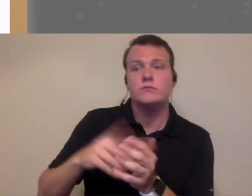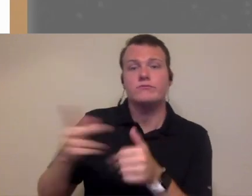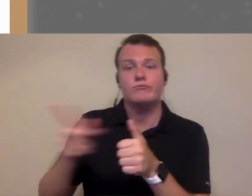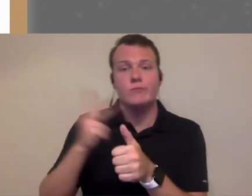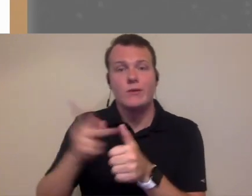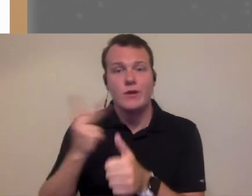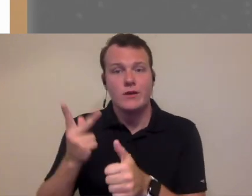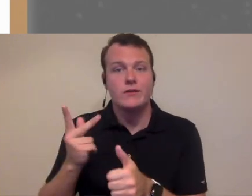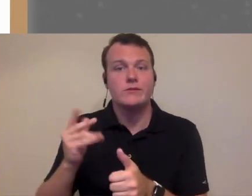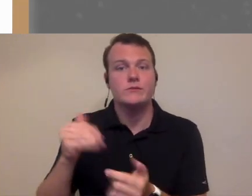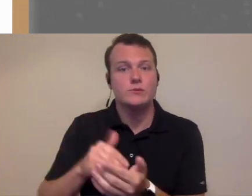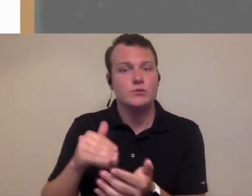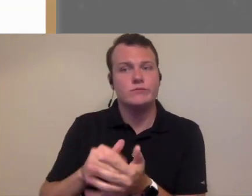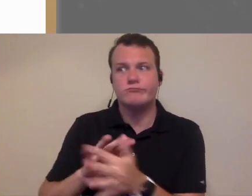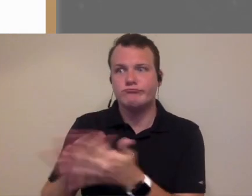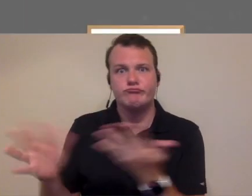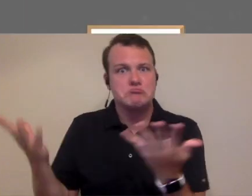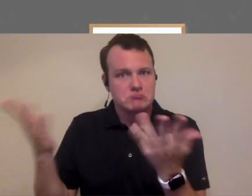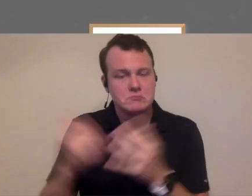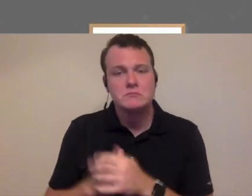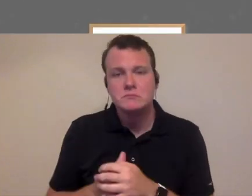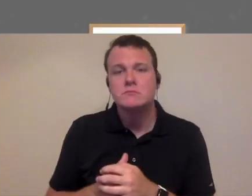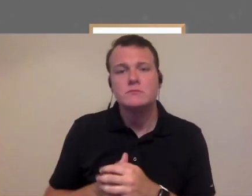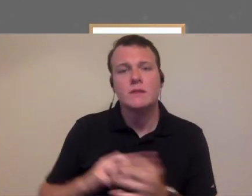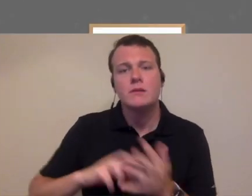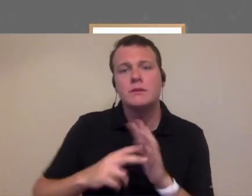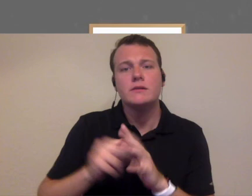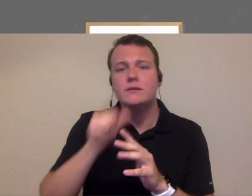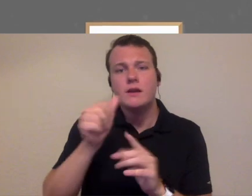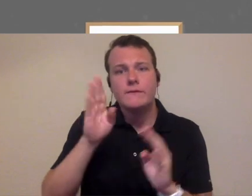primary care so you can give those abilities and then you're not always